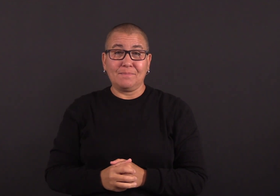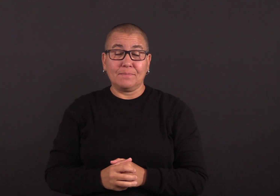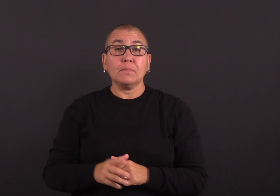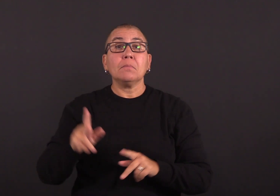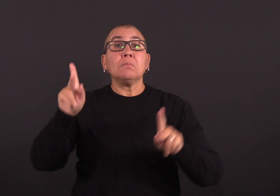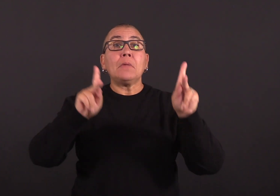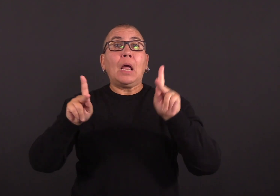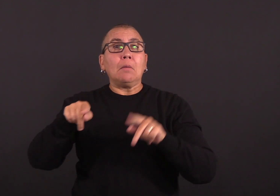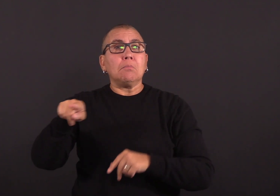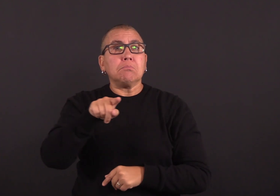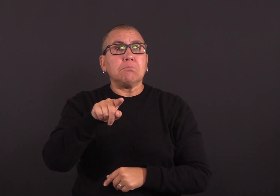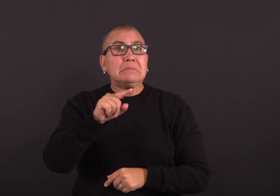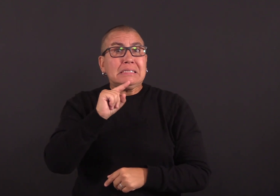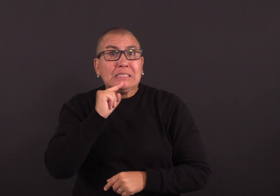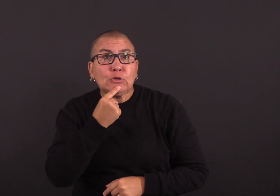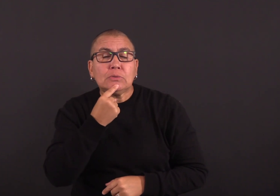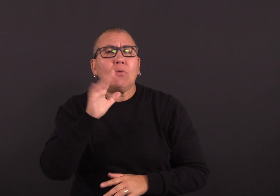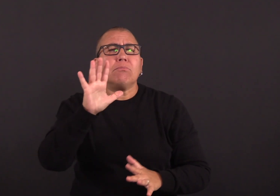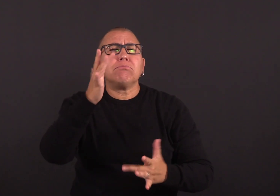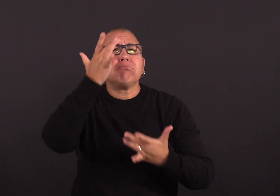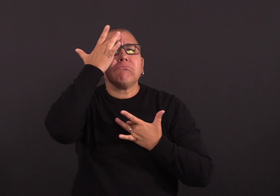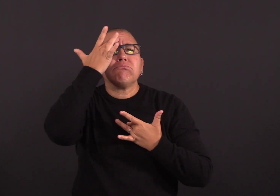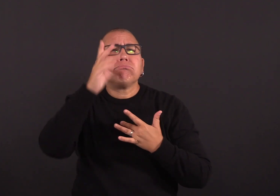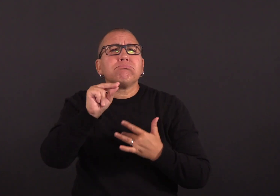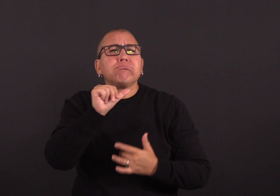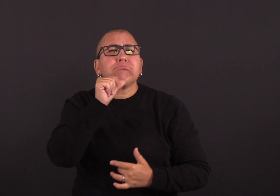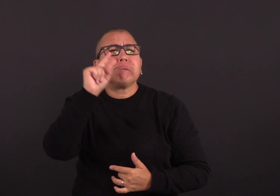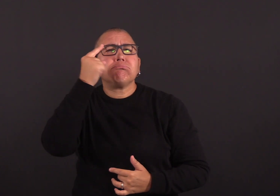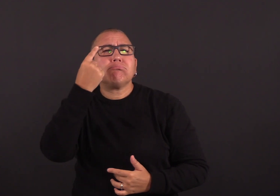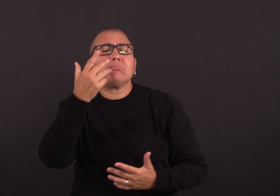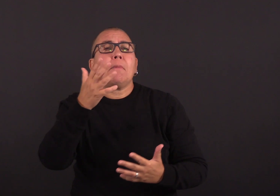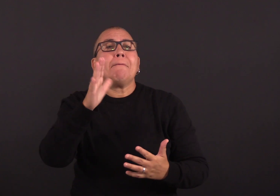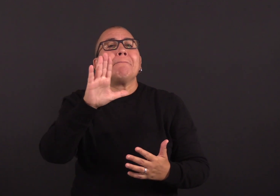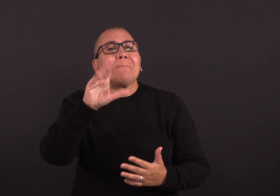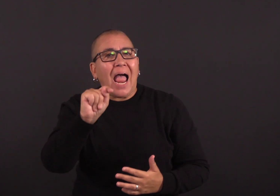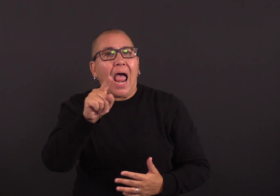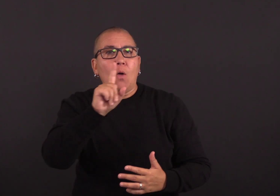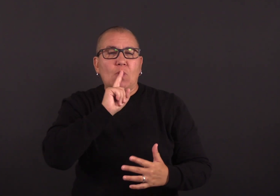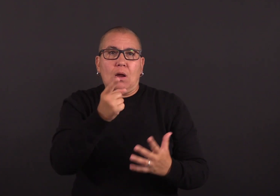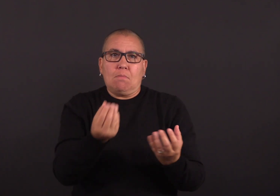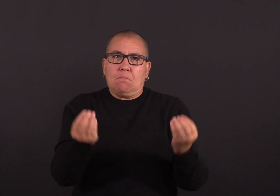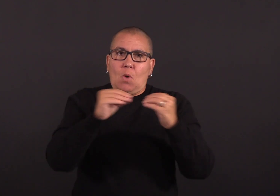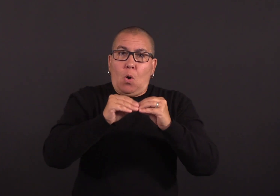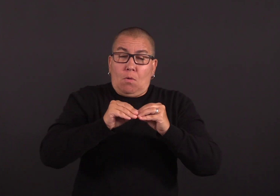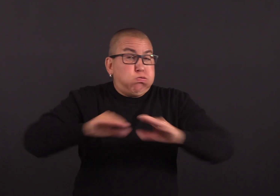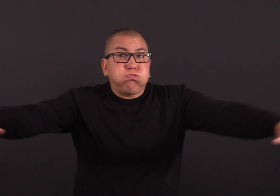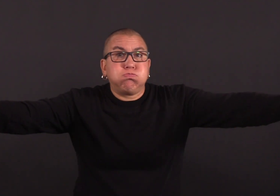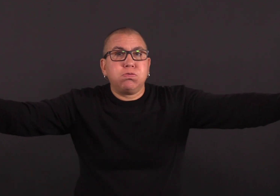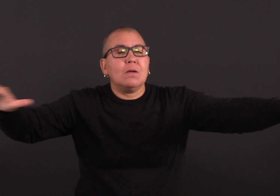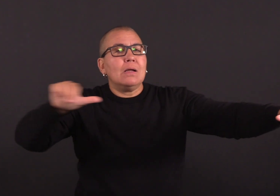as far as disease severity, although early reports show it may be more transmissible—it